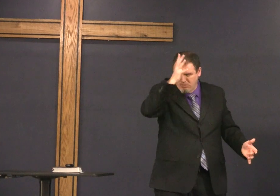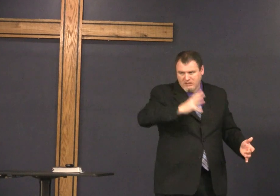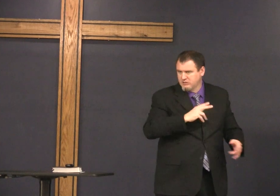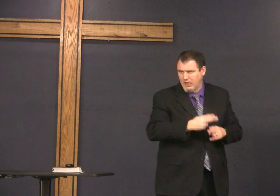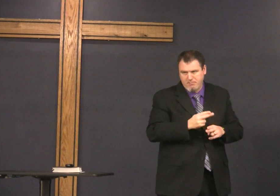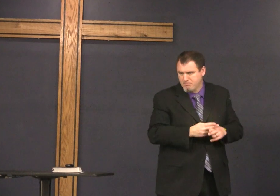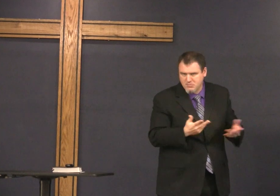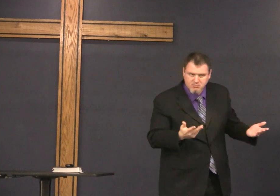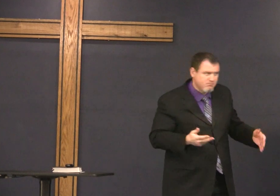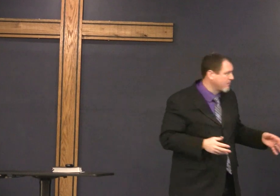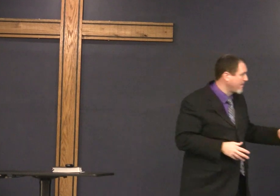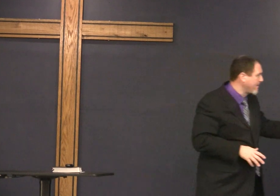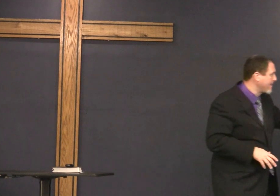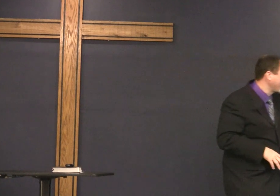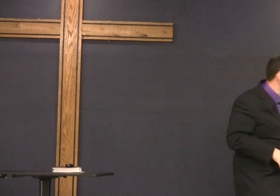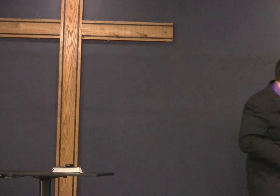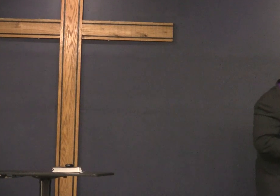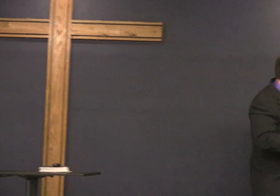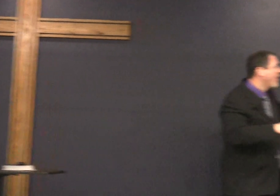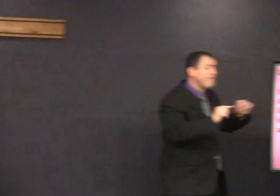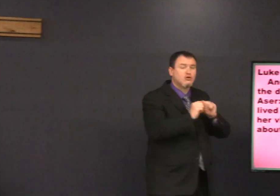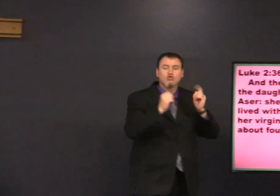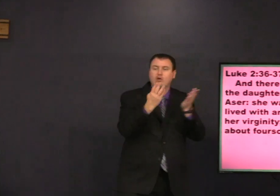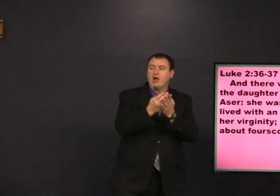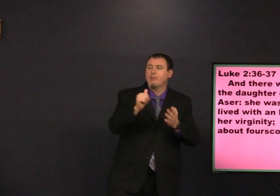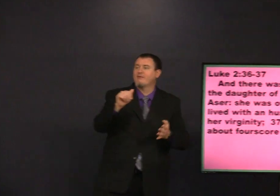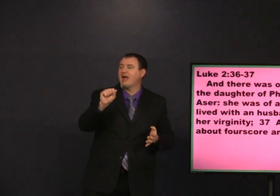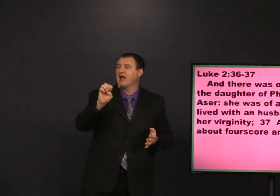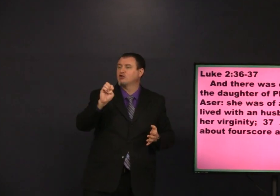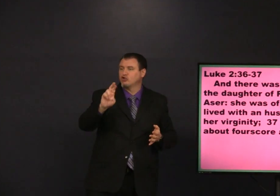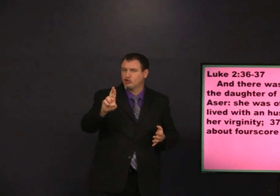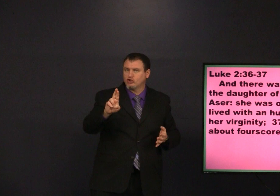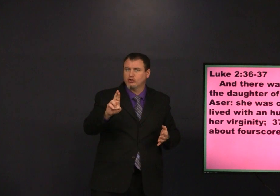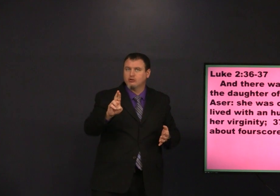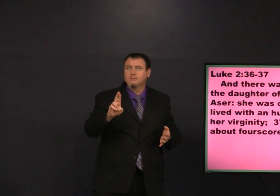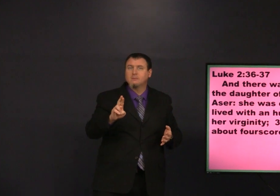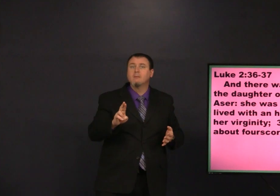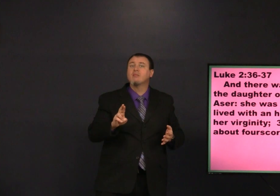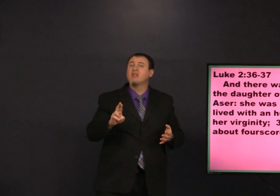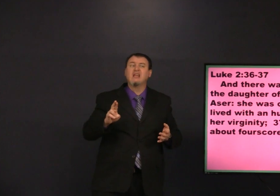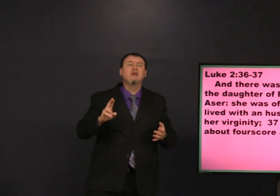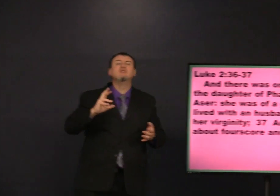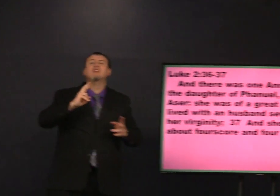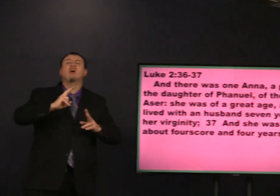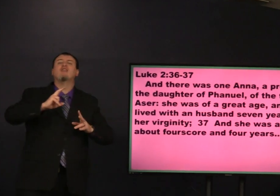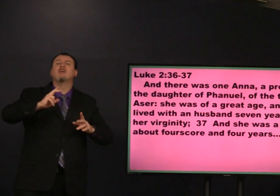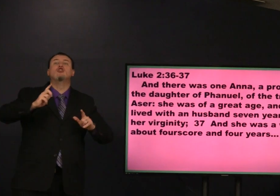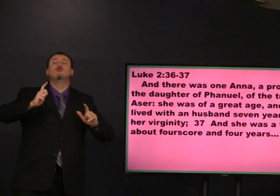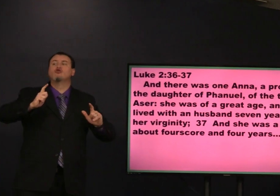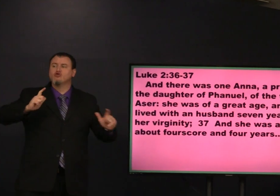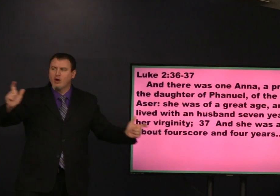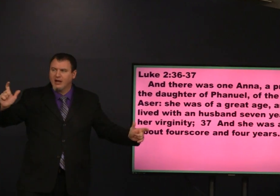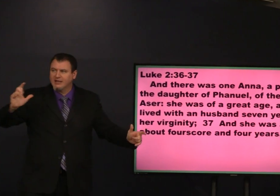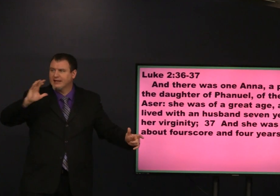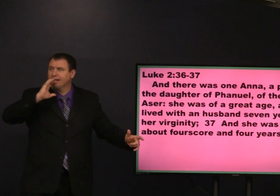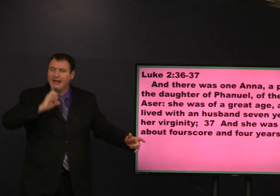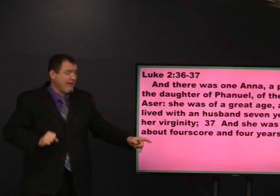the child of Samuel oh Faneuil daughter of Faneuil the tribe